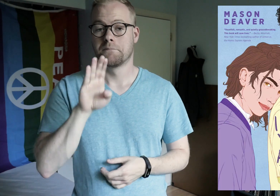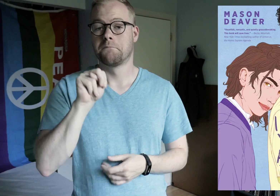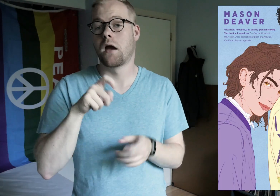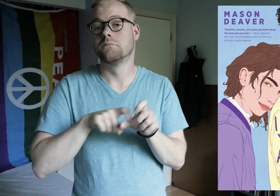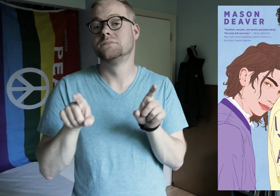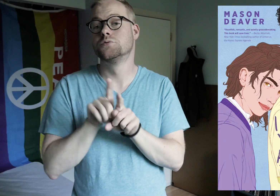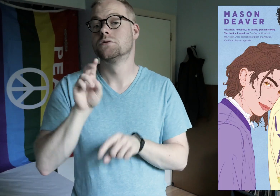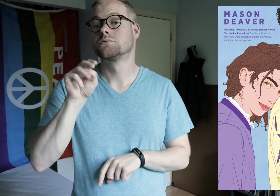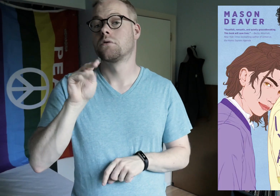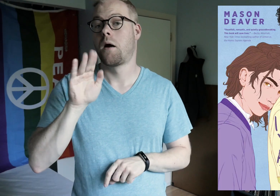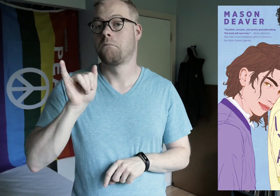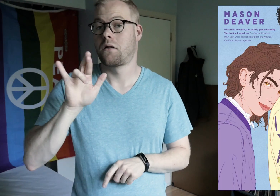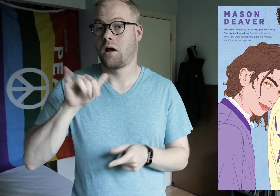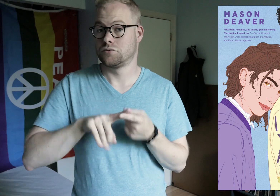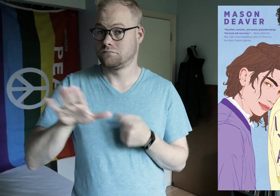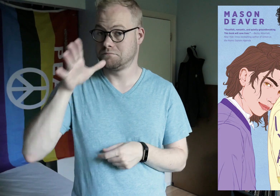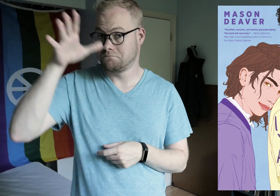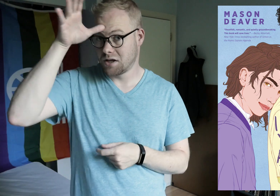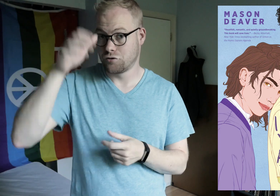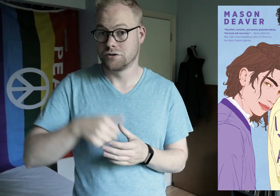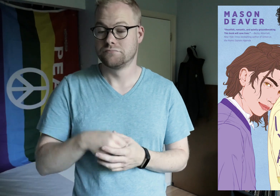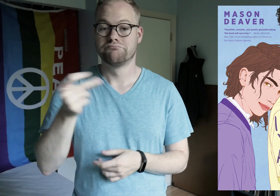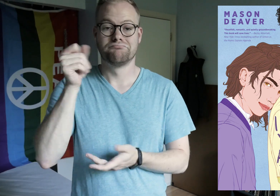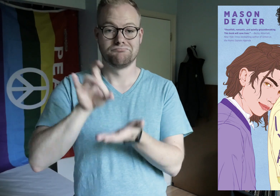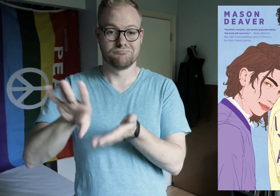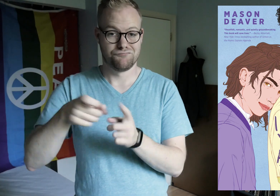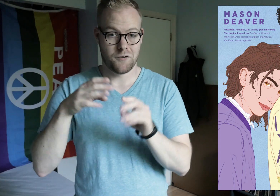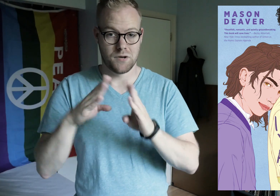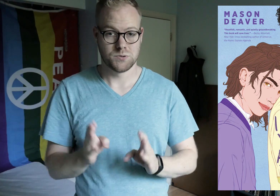Ben comes out as nonbinary to their parents, and is immediately thrown out of the house.